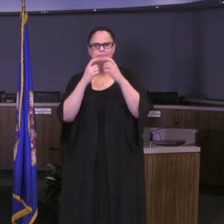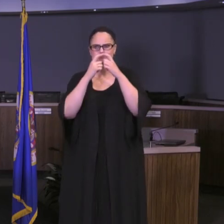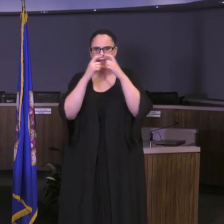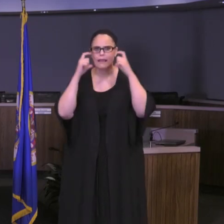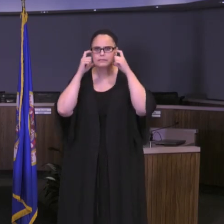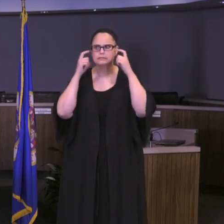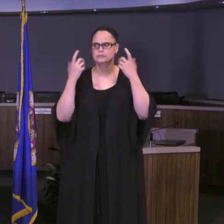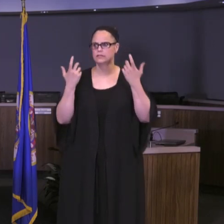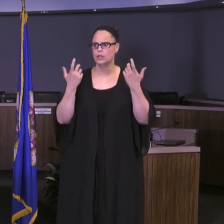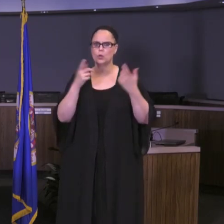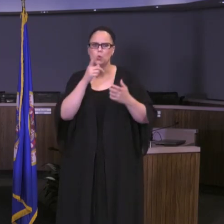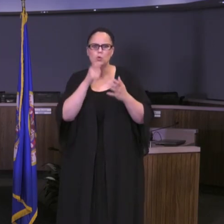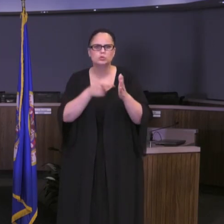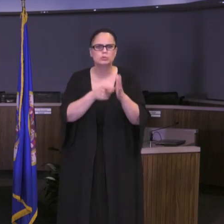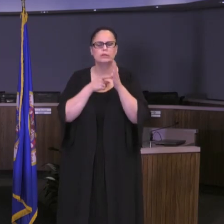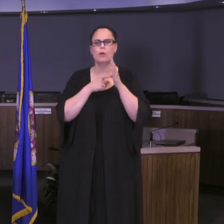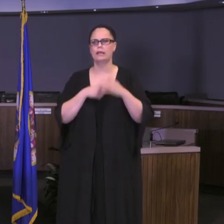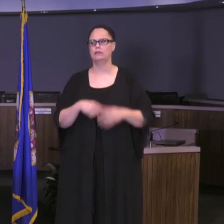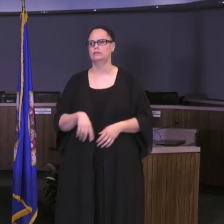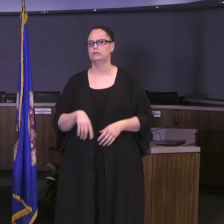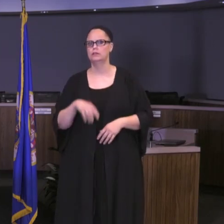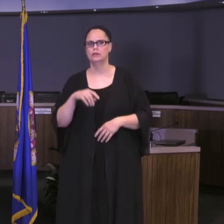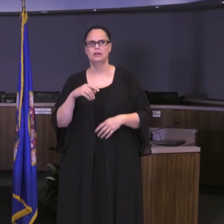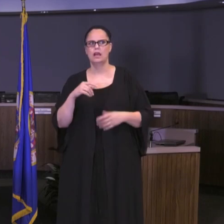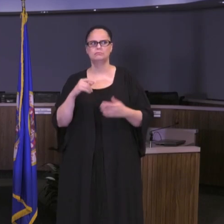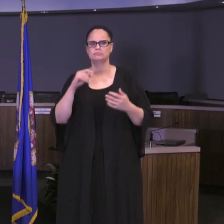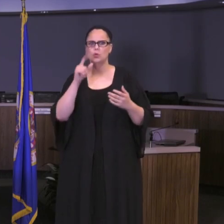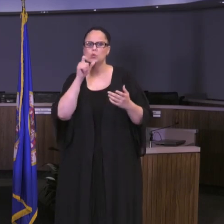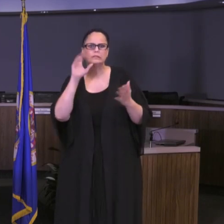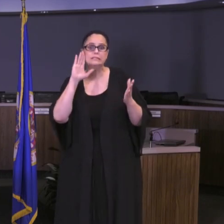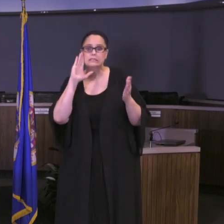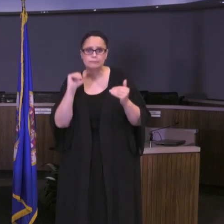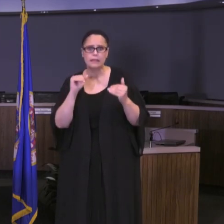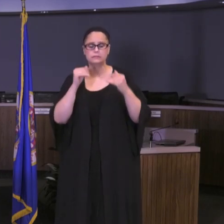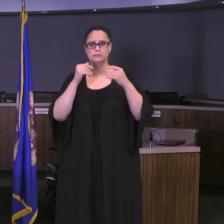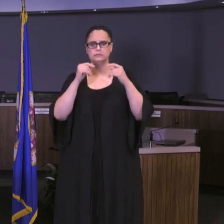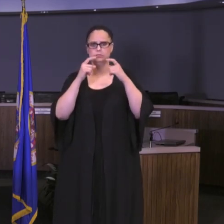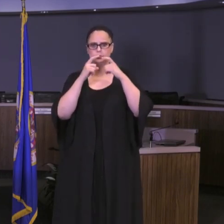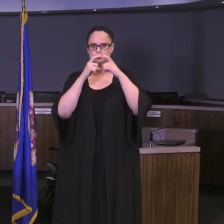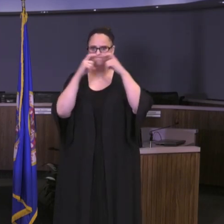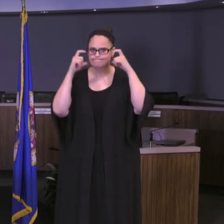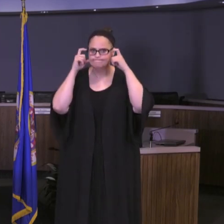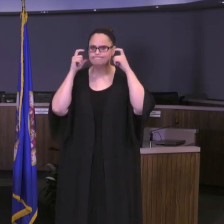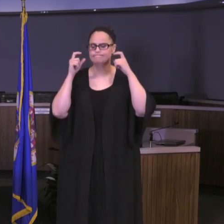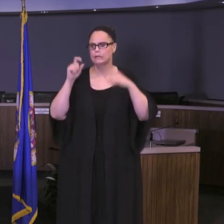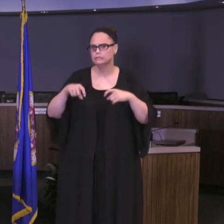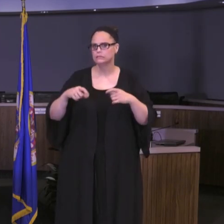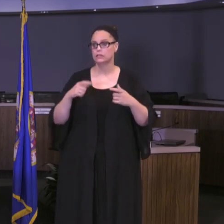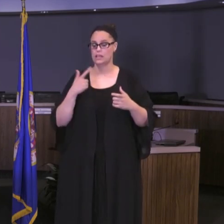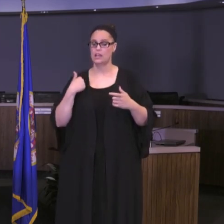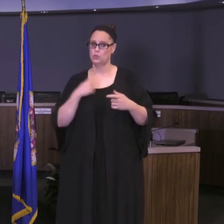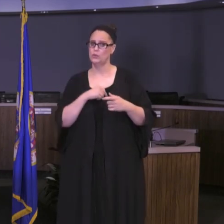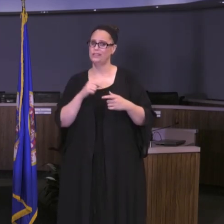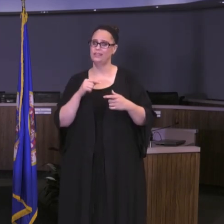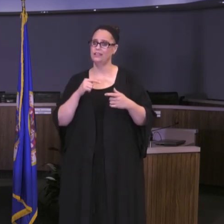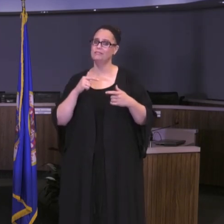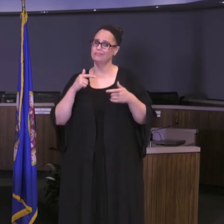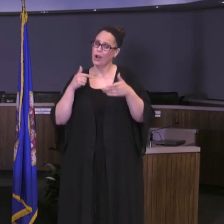expected or given the opportunity to wear masks. We are very close to releasing guidelines on what our